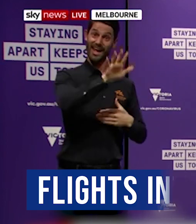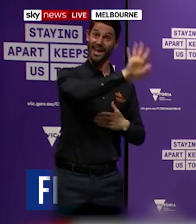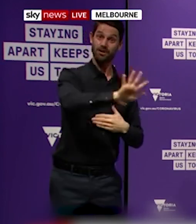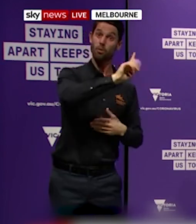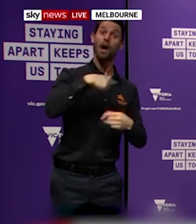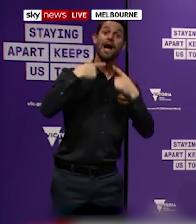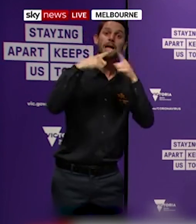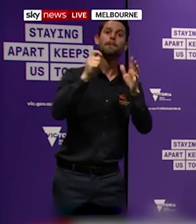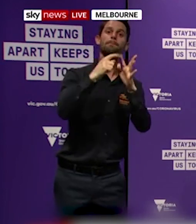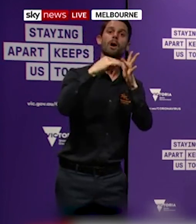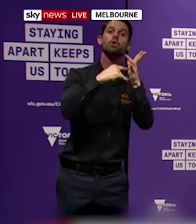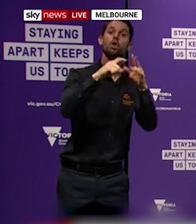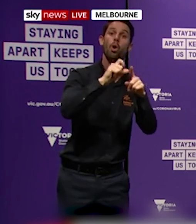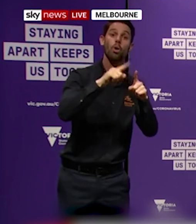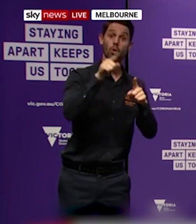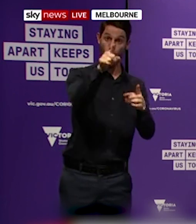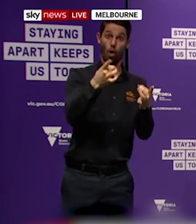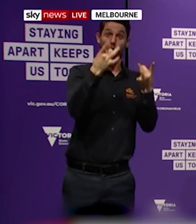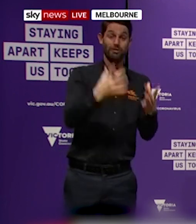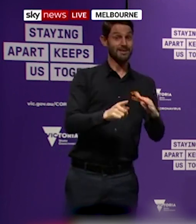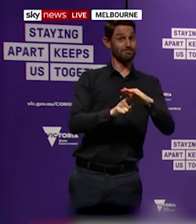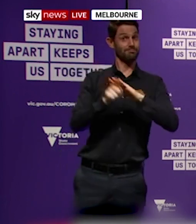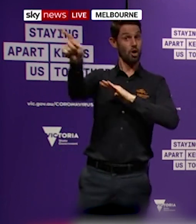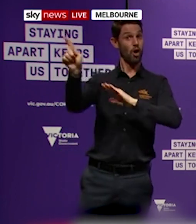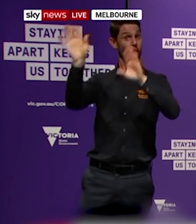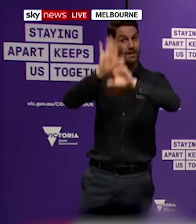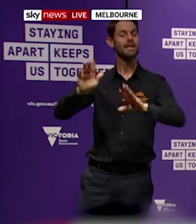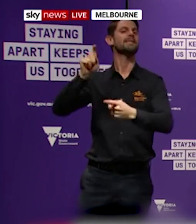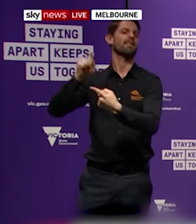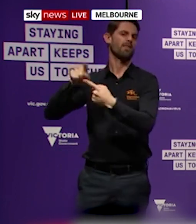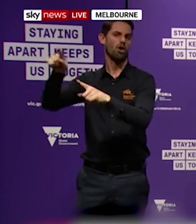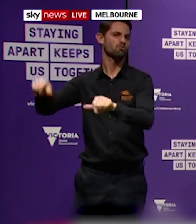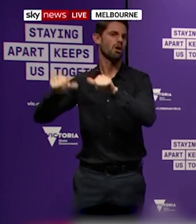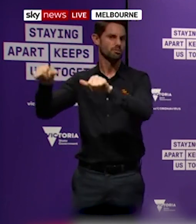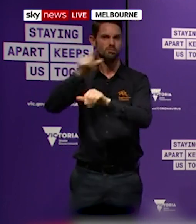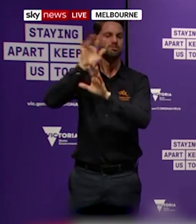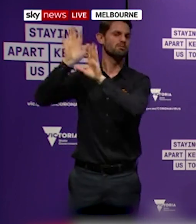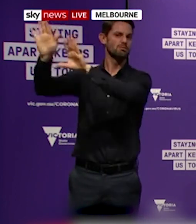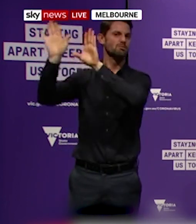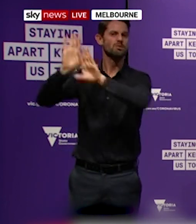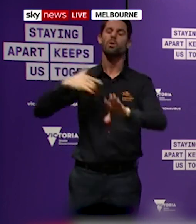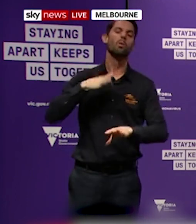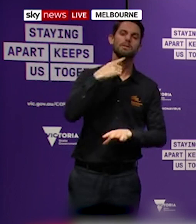on holiday, you can complete your holiday. I think it impractical to be asking people to return home.